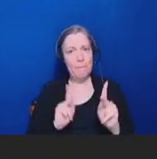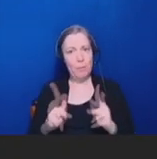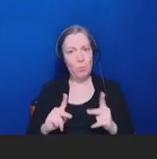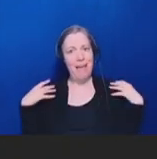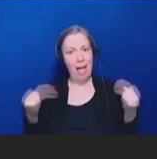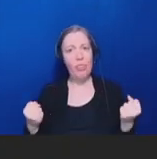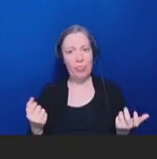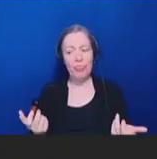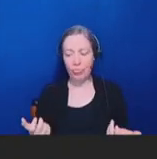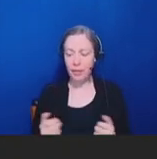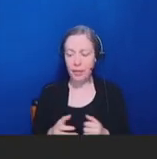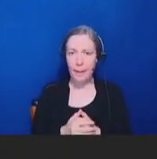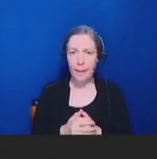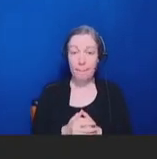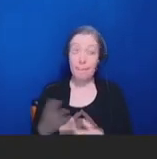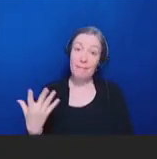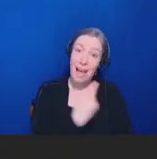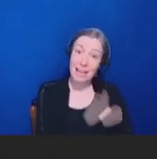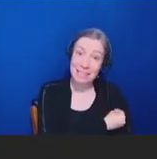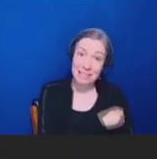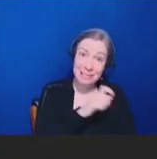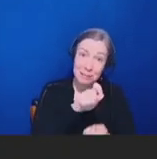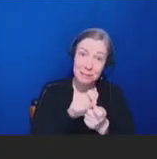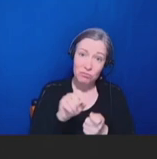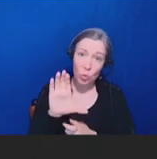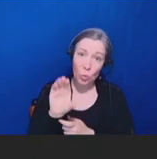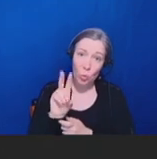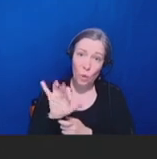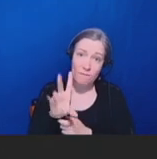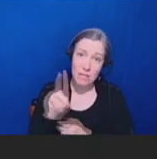specifically, COVID vaccines, provide the most straightforward example of the harm that